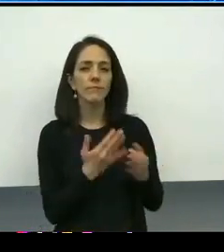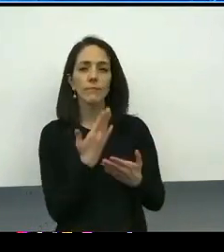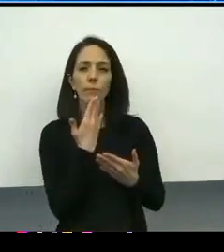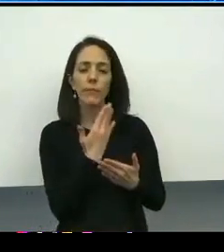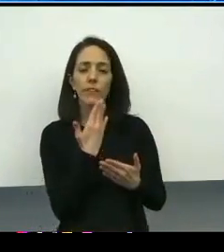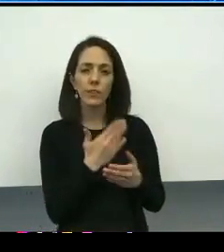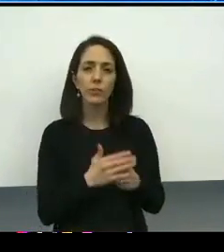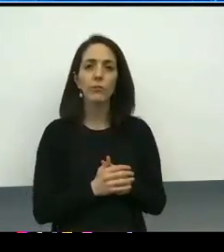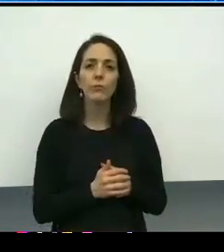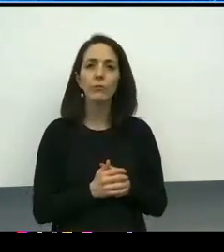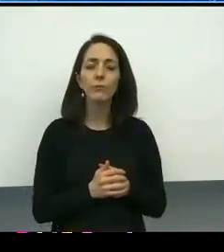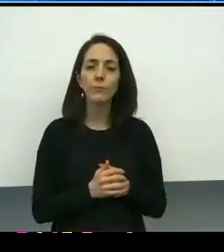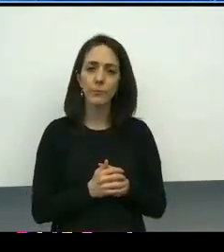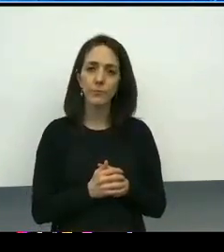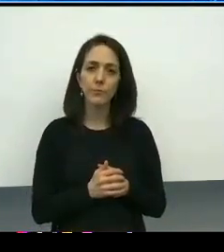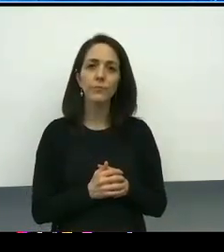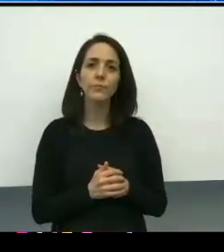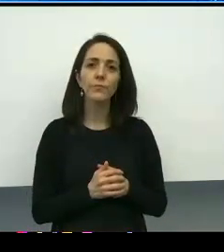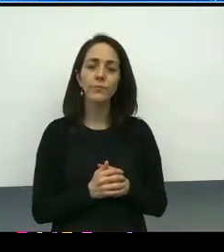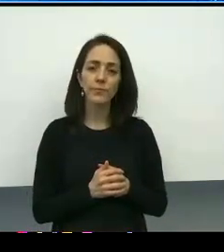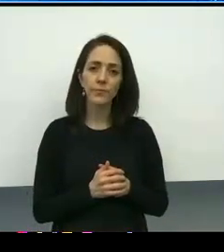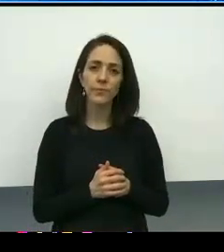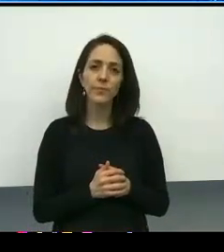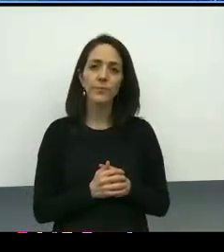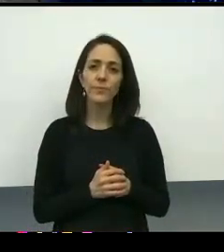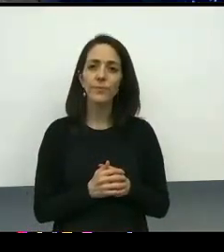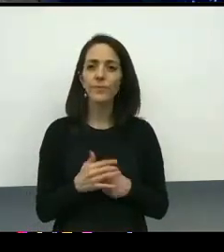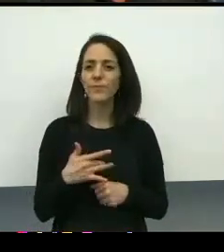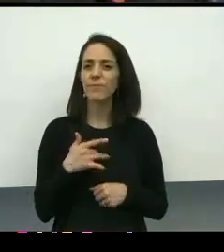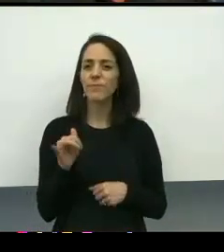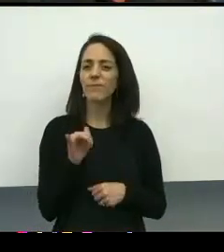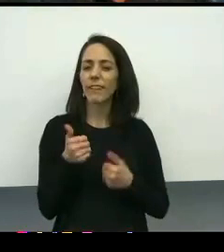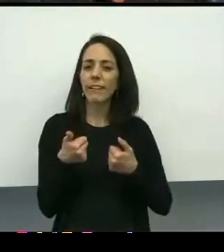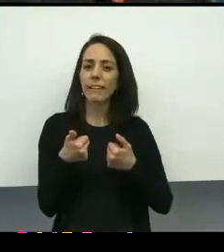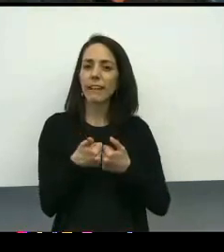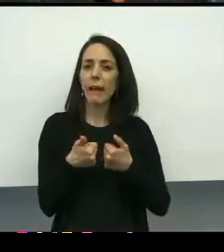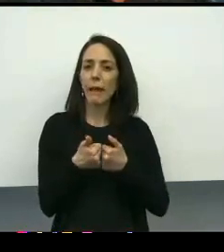I feel like we're on one of those game shows, Mr. Alexander, where it's like, and now,